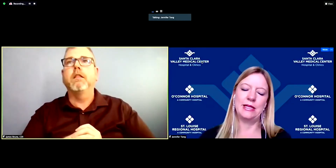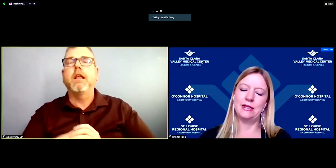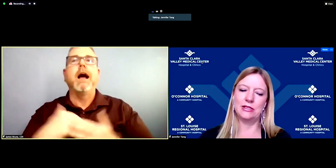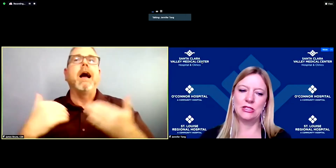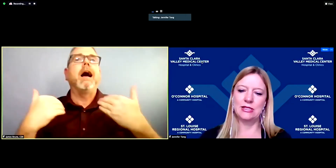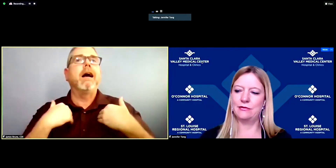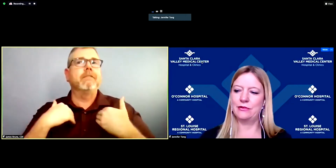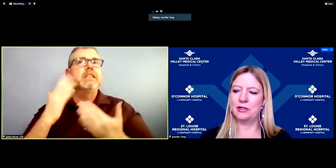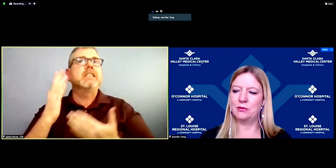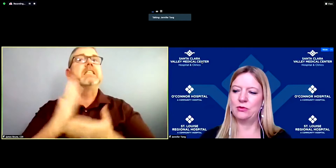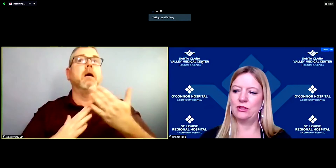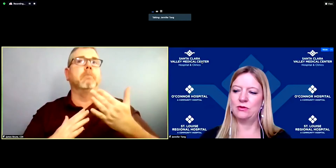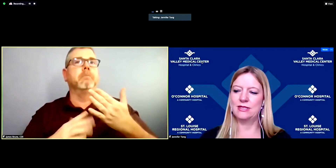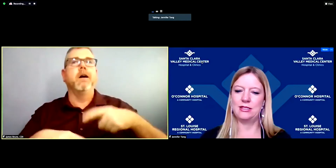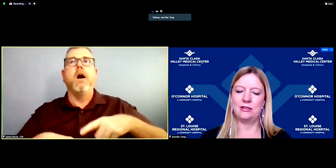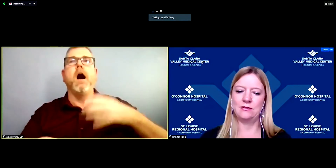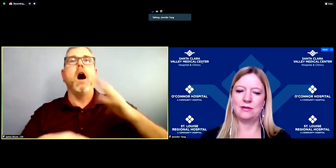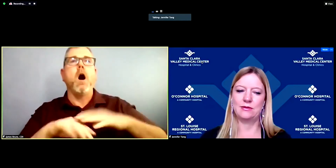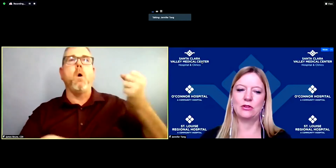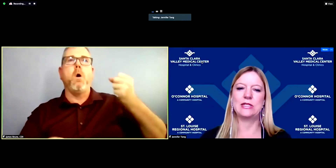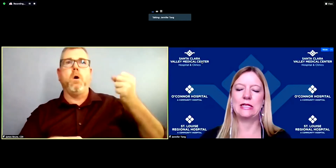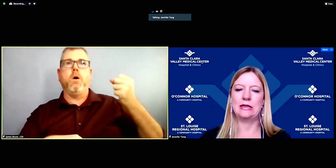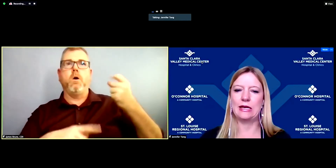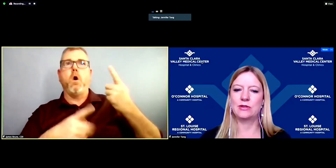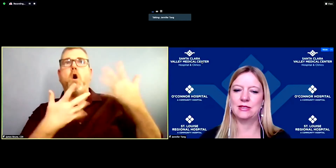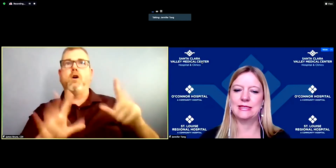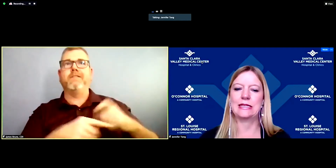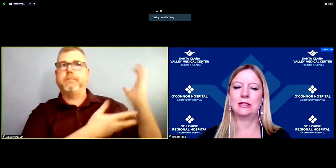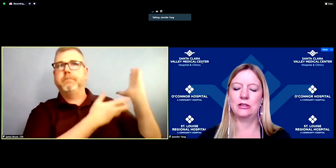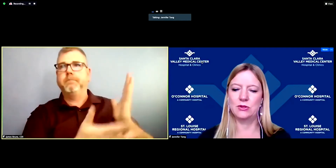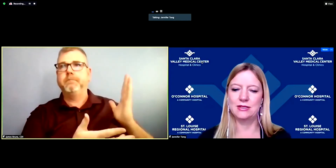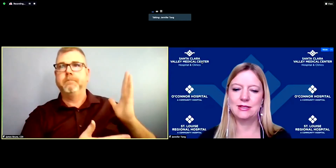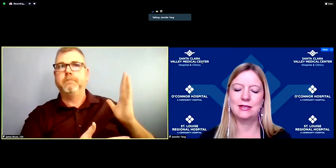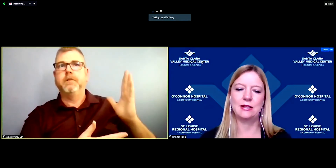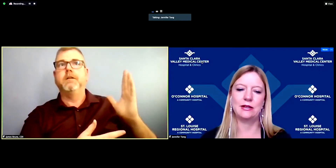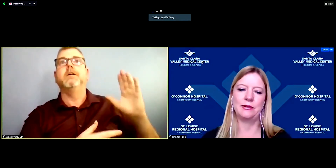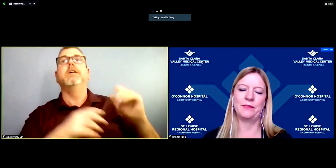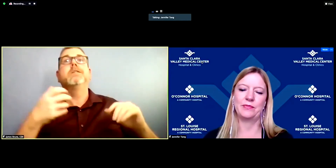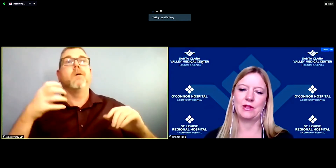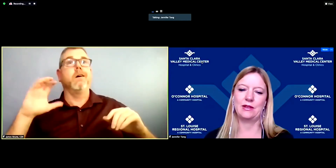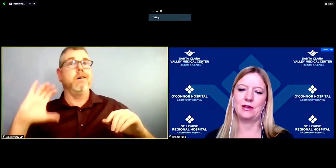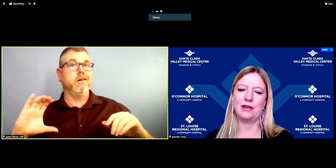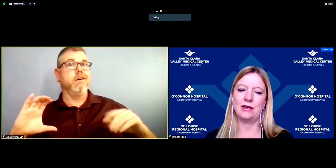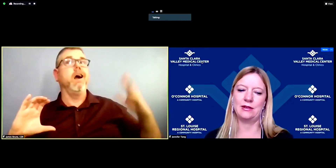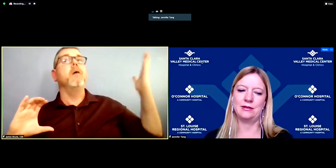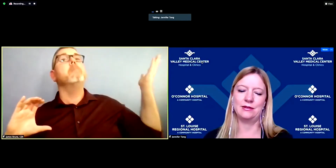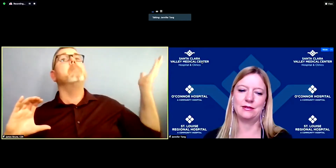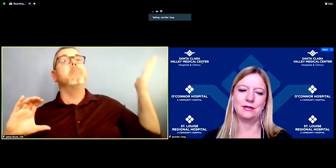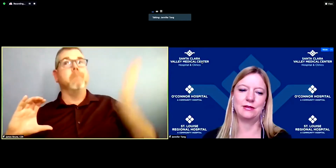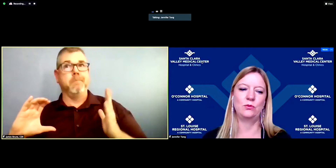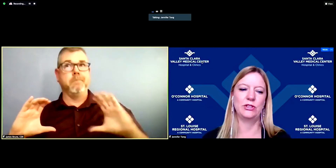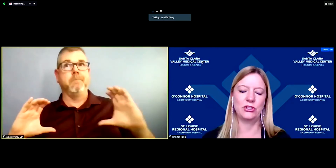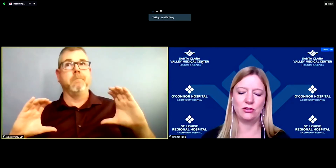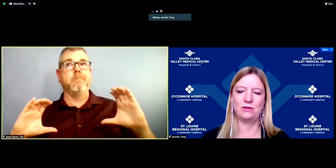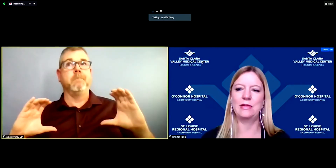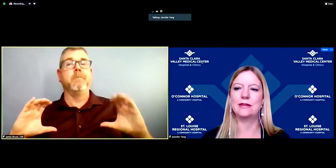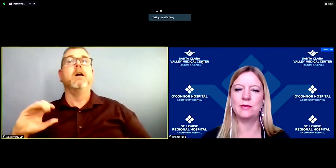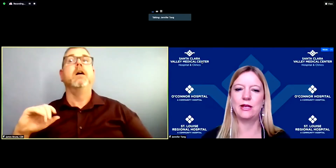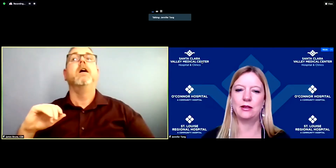In addition to that volume, we received 13,000 second doses, um which should meet the demand